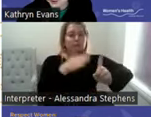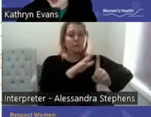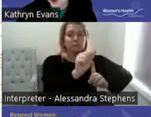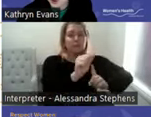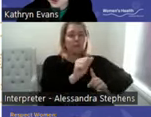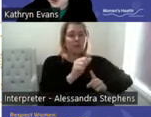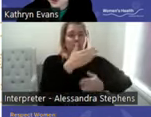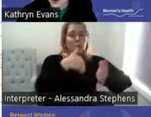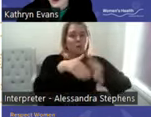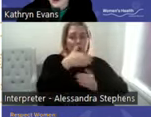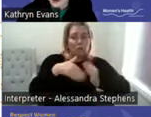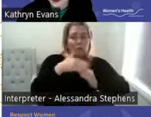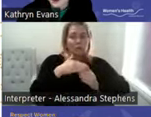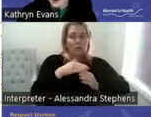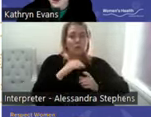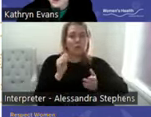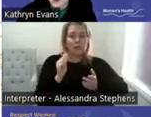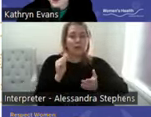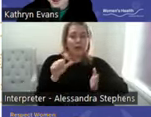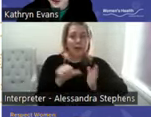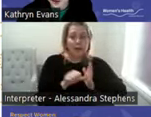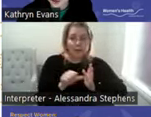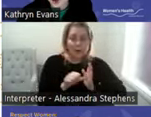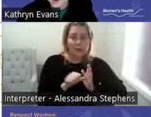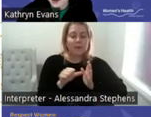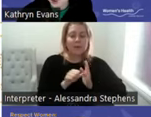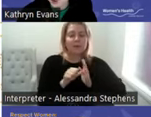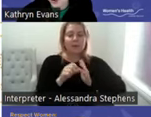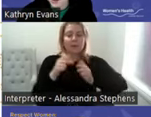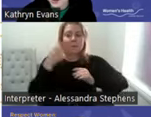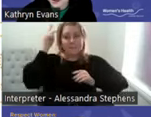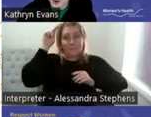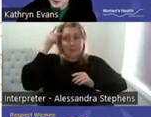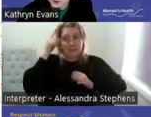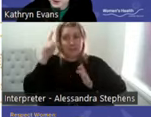cultural, legal and civil change in the sexual and reproductive health sphere.